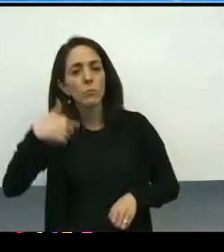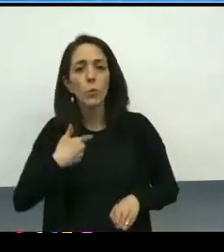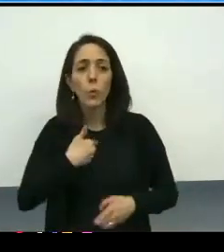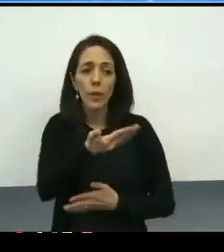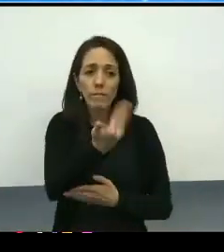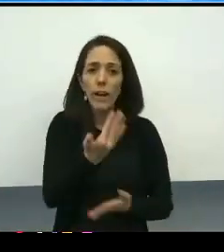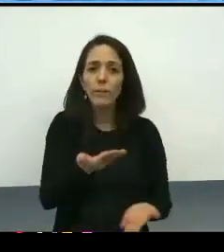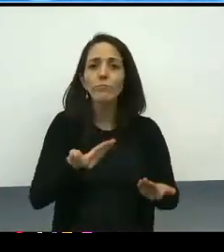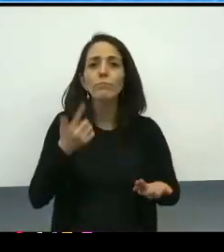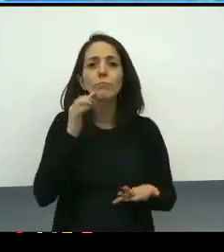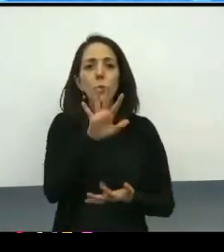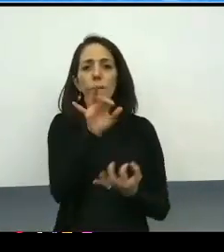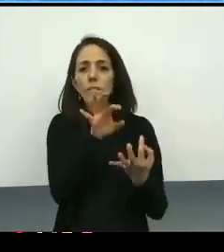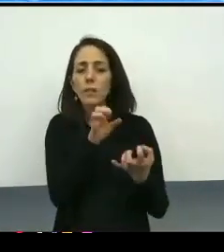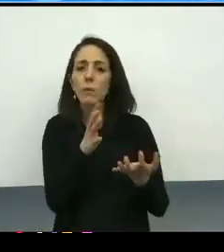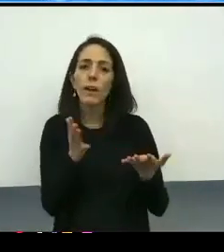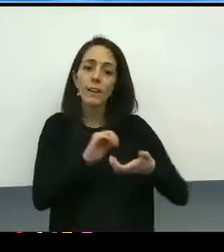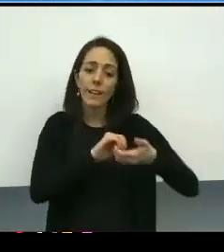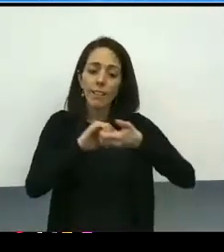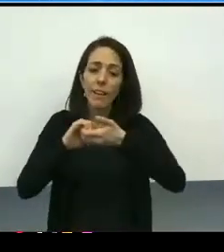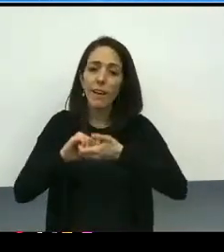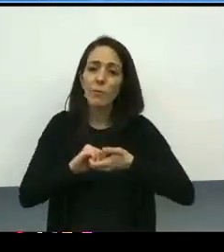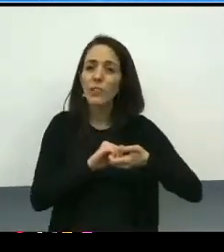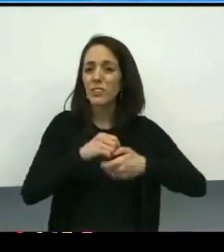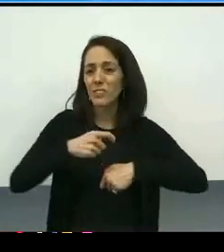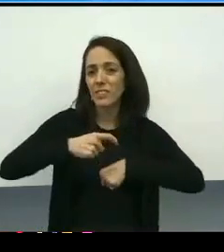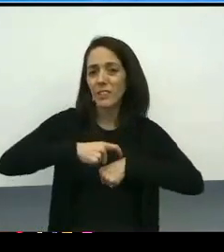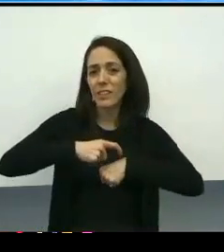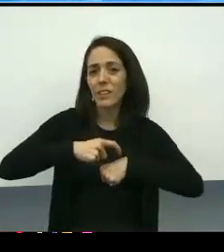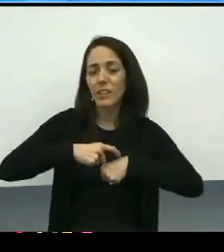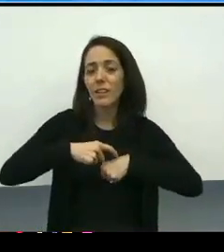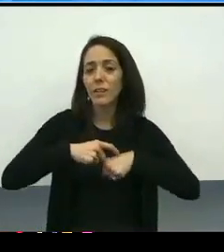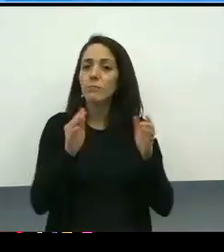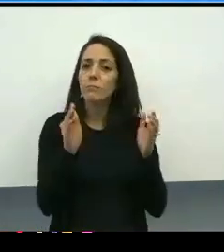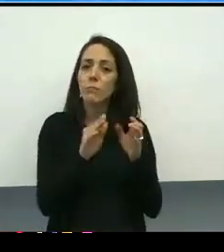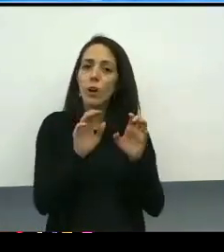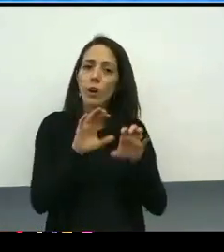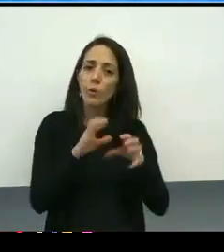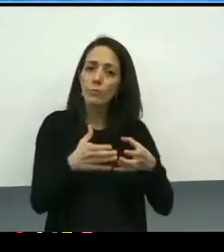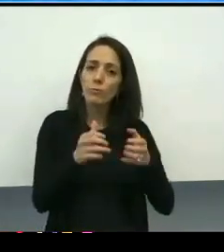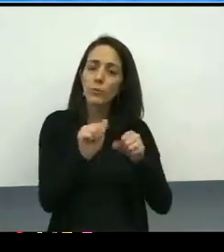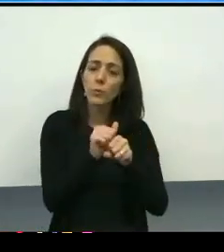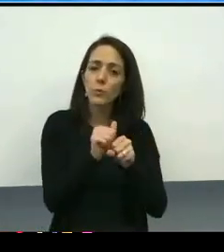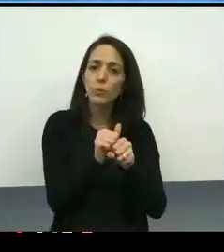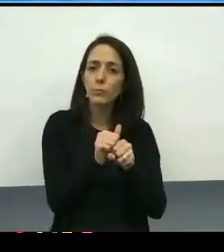Collaboration, we take time to work in small groups to actively think through the things that are being brought to us,